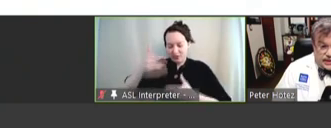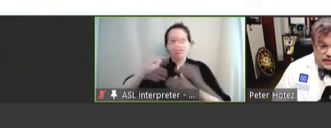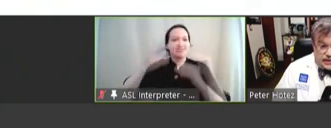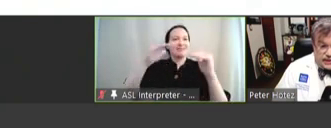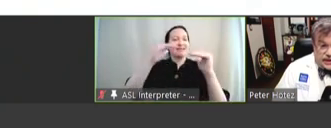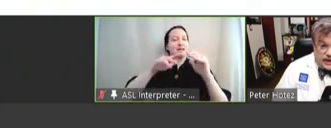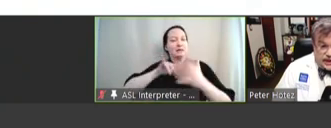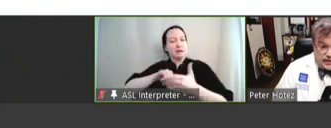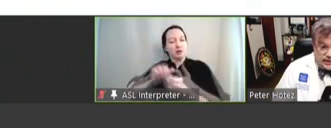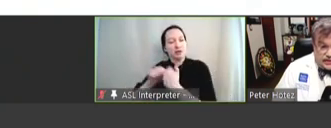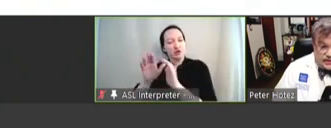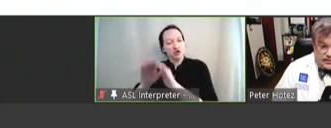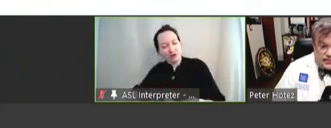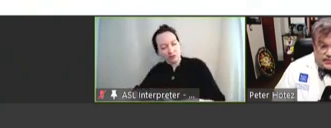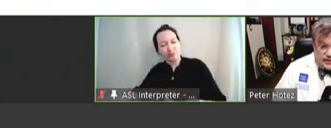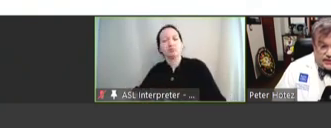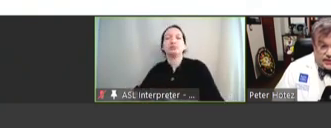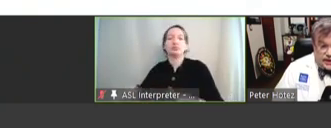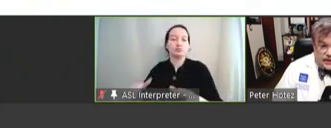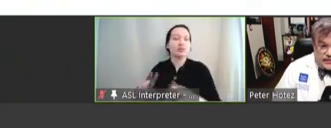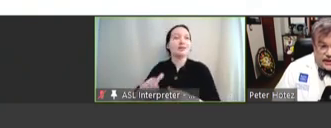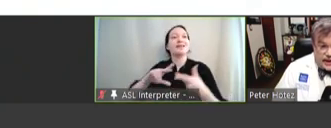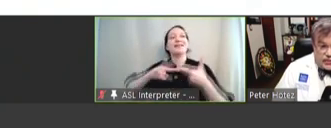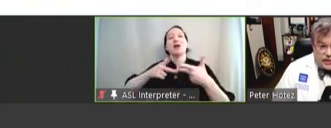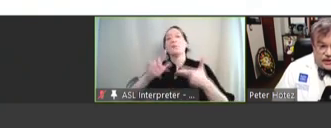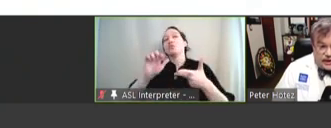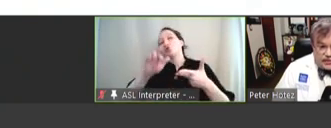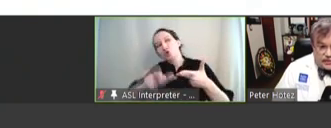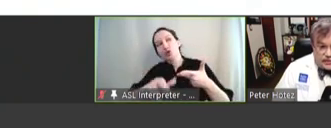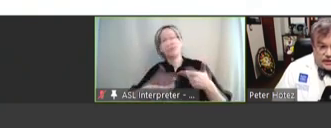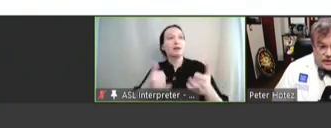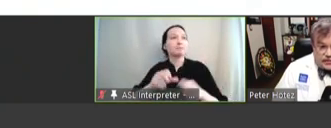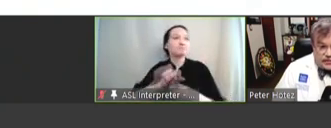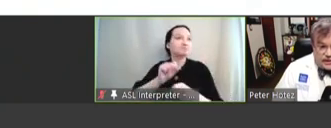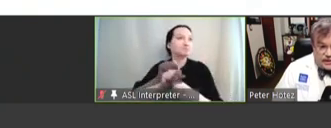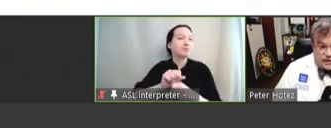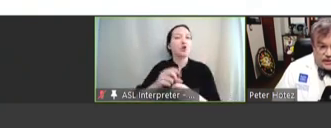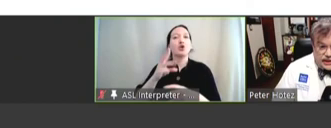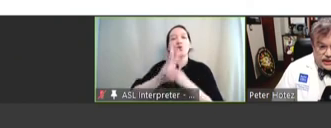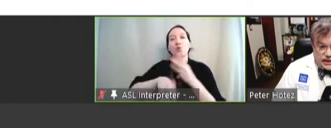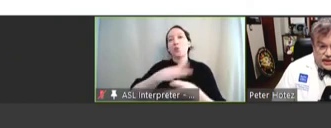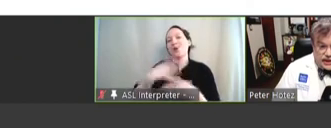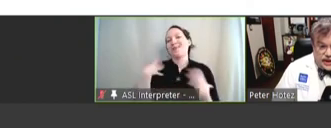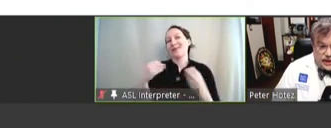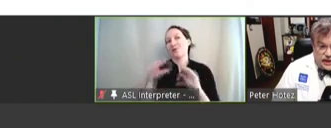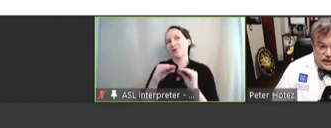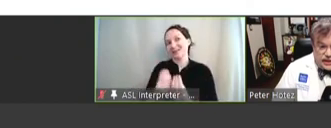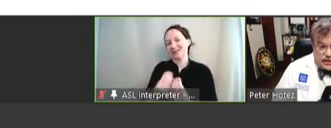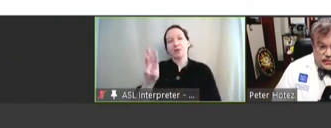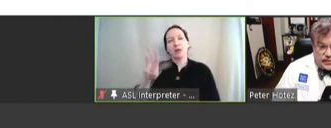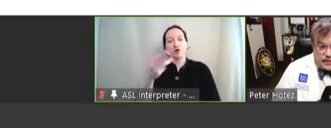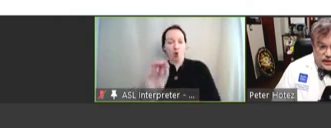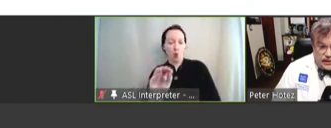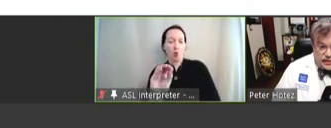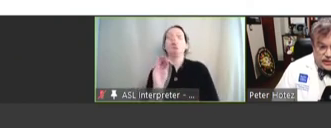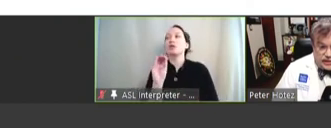kids, and also as a booster, and now working out with the World Health Organization a regulatory